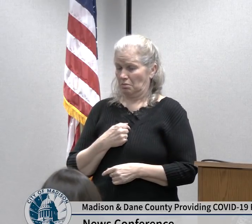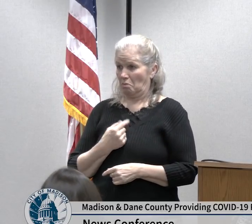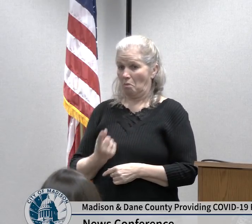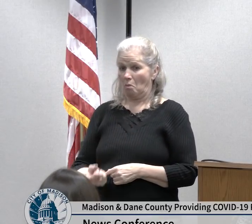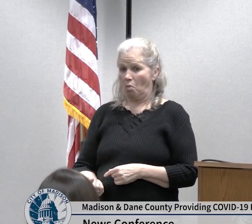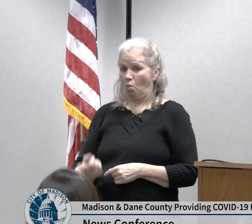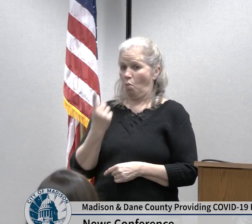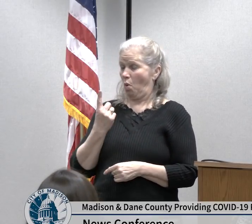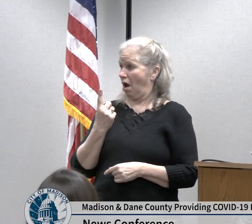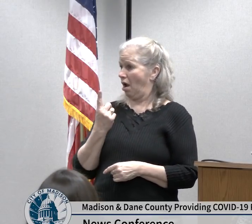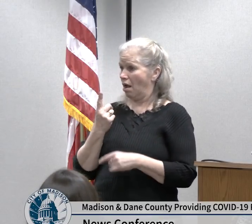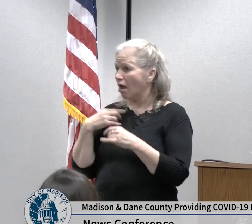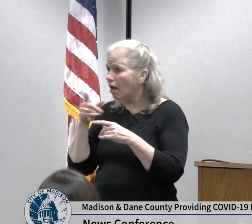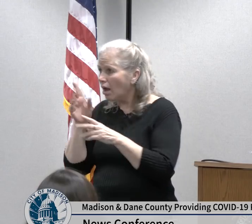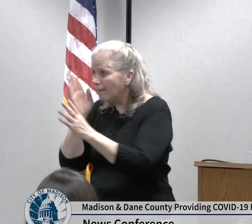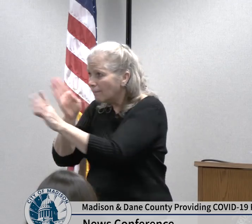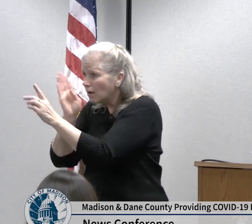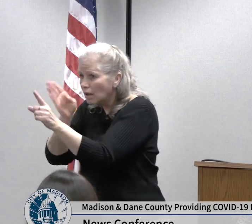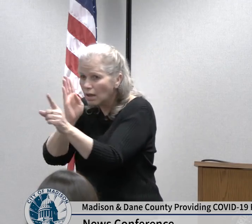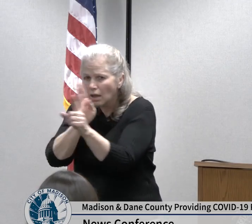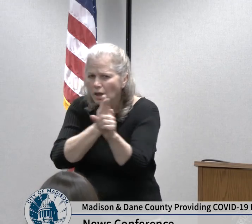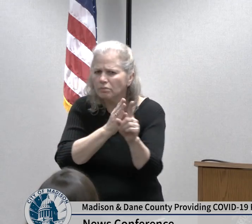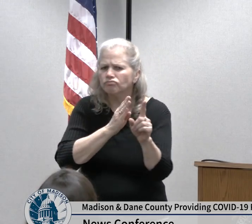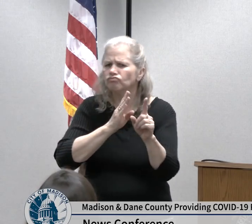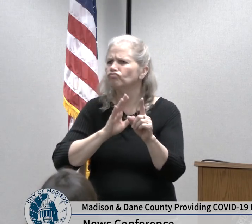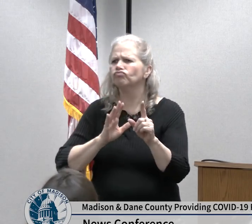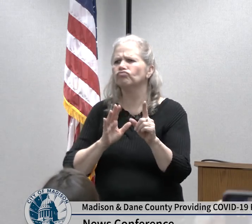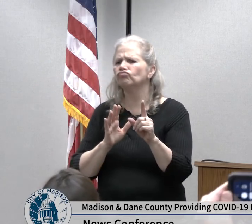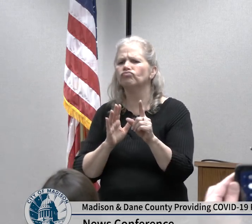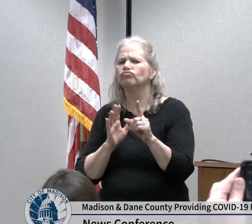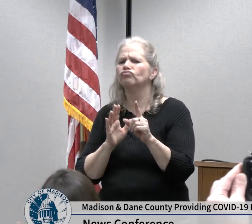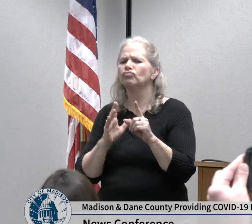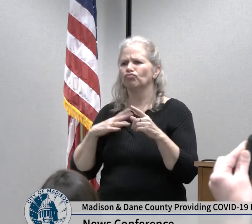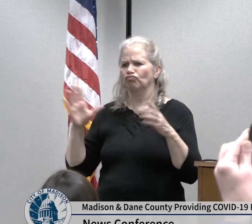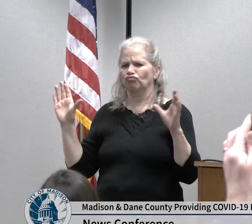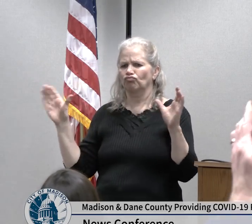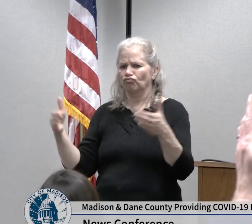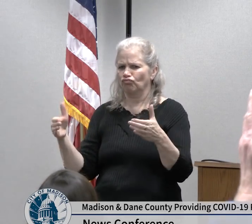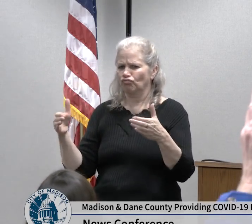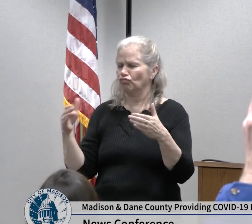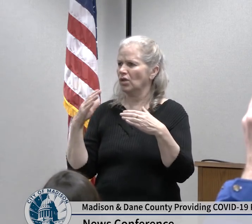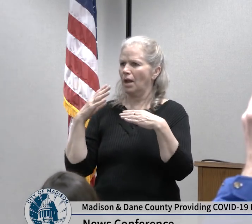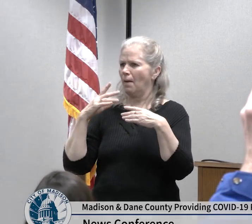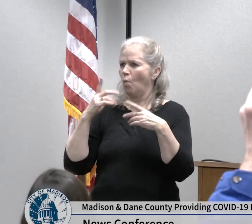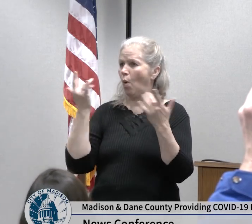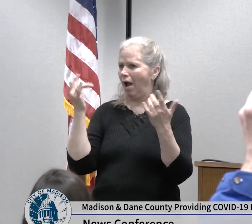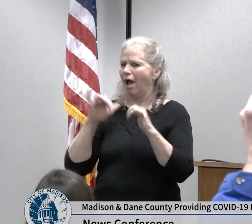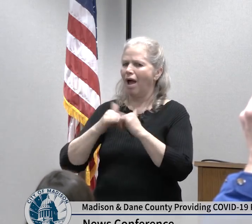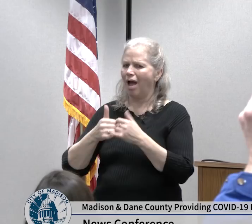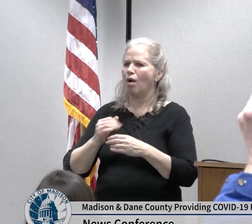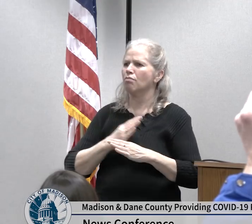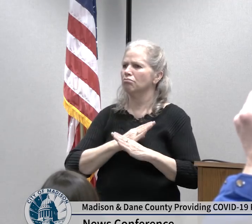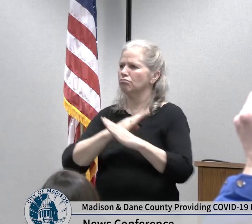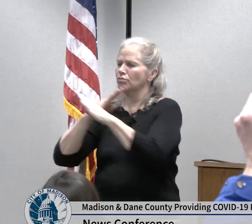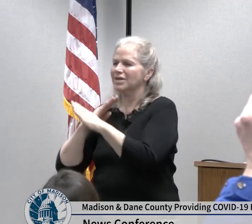cases here in Dane County we are focused on protecting our entire community every